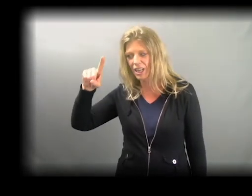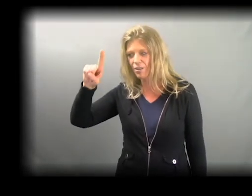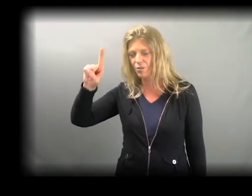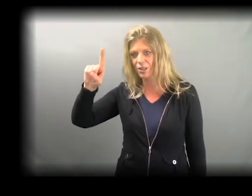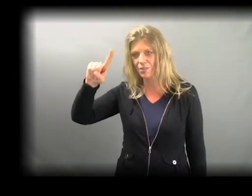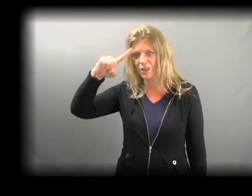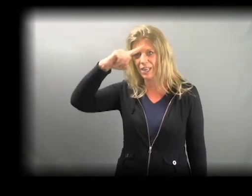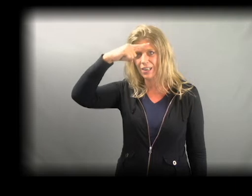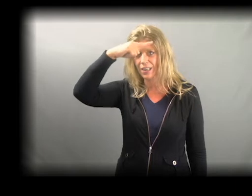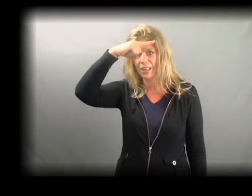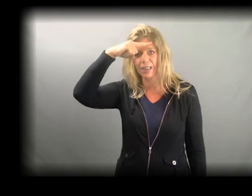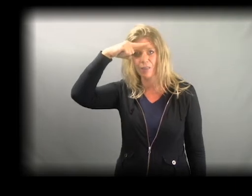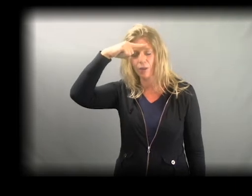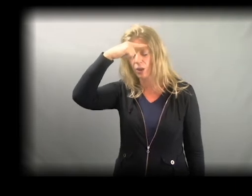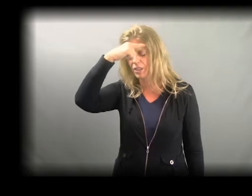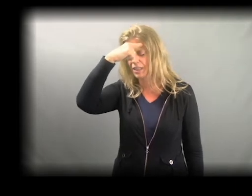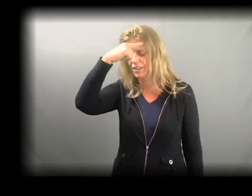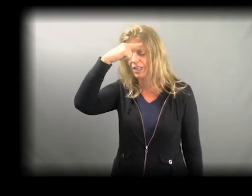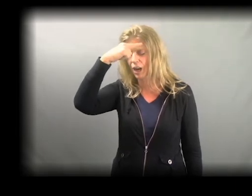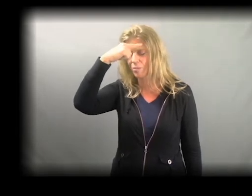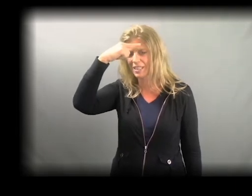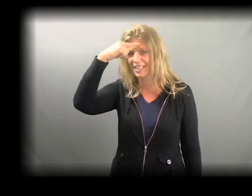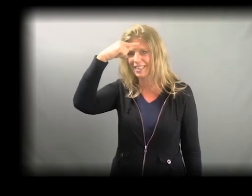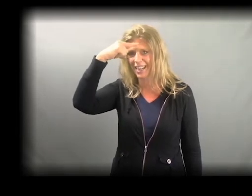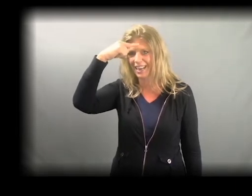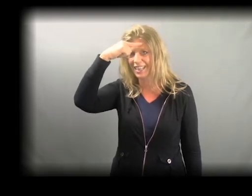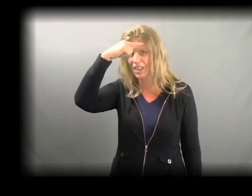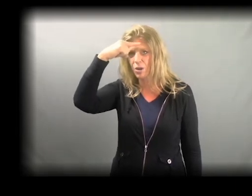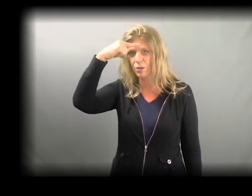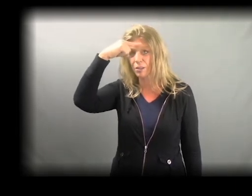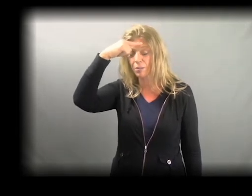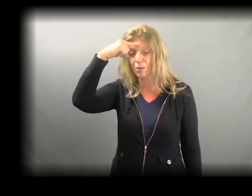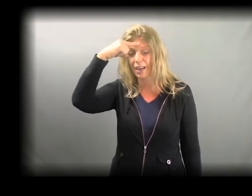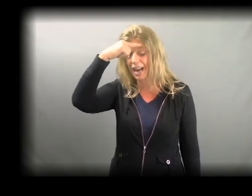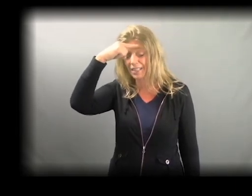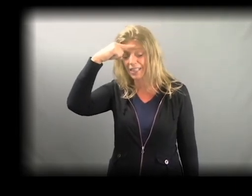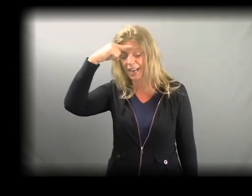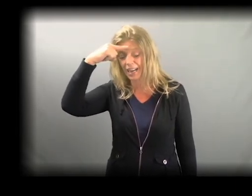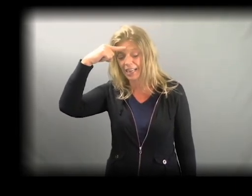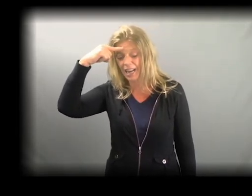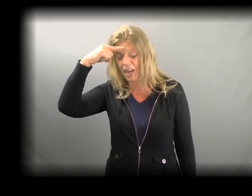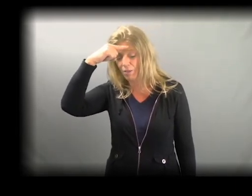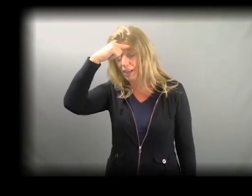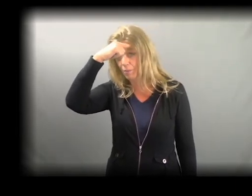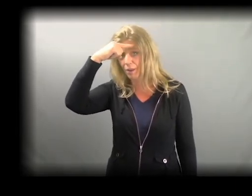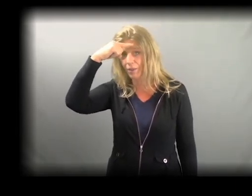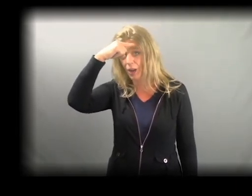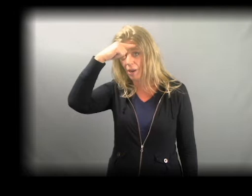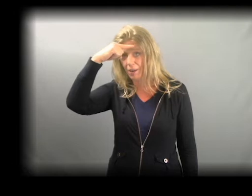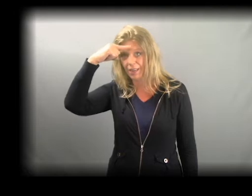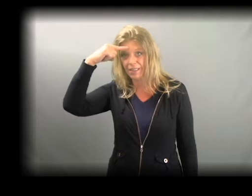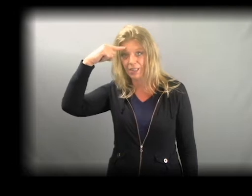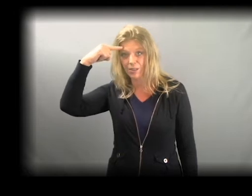First finger, touch the opposite side or your support hand side right above your eyebrows, and goes